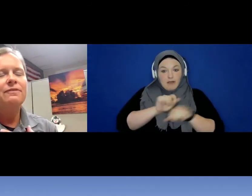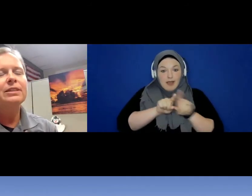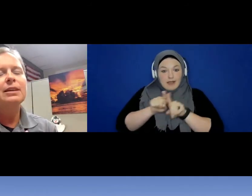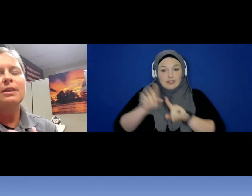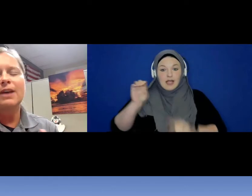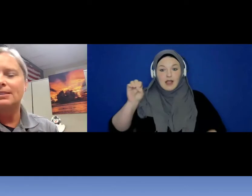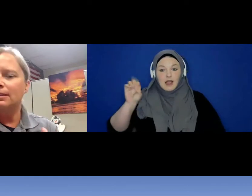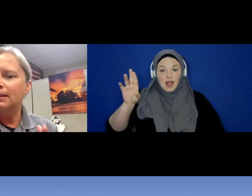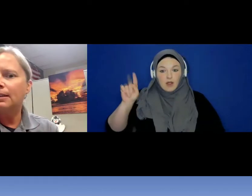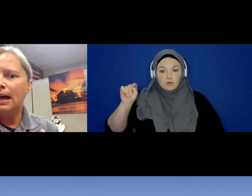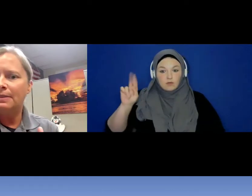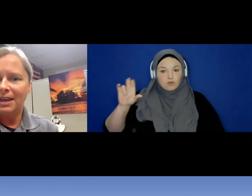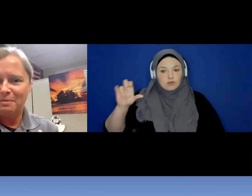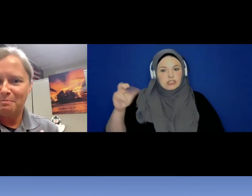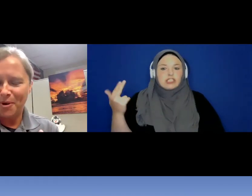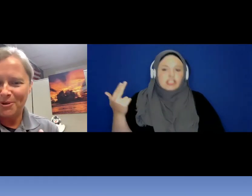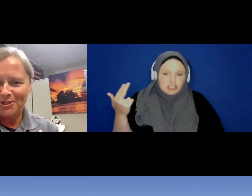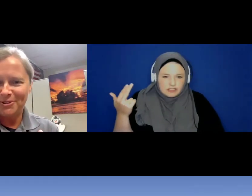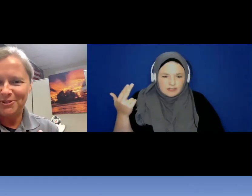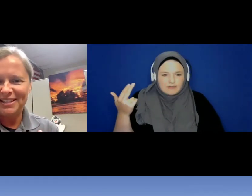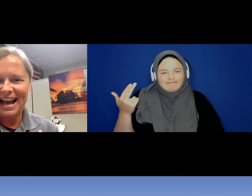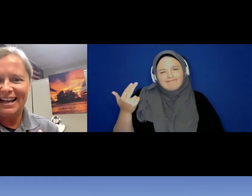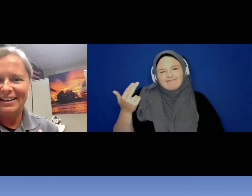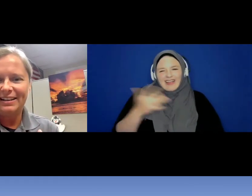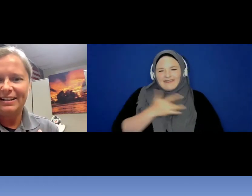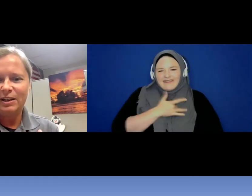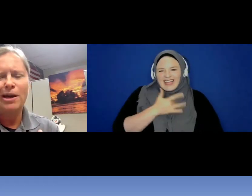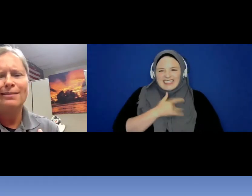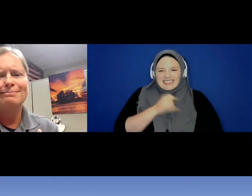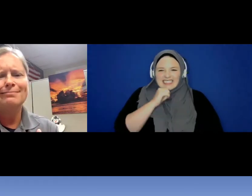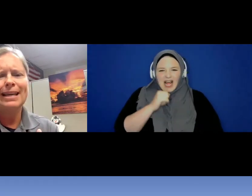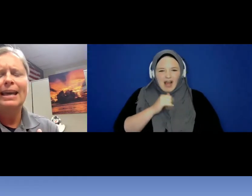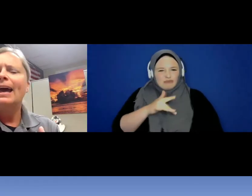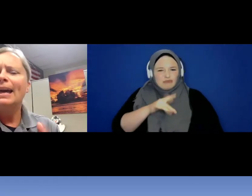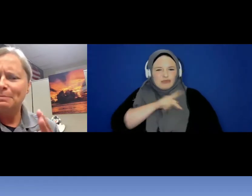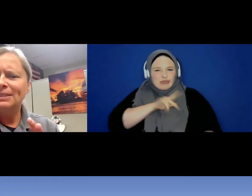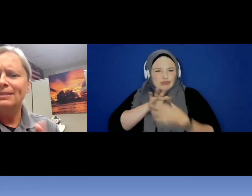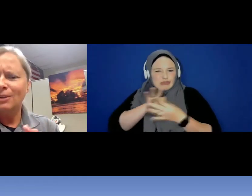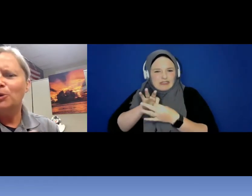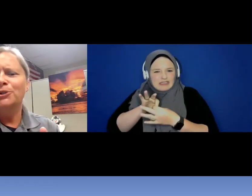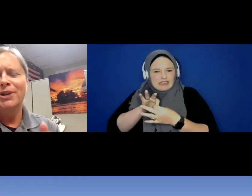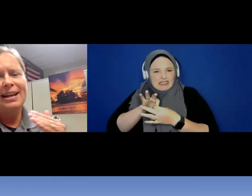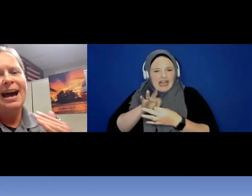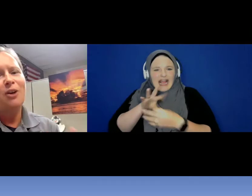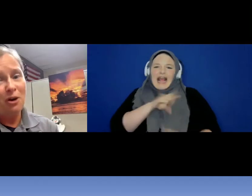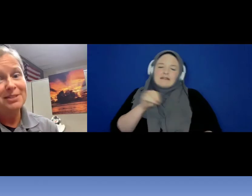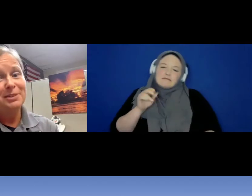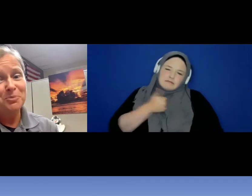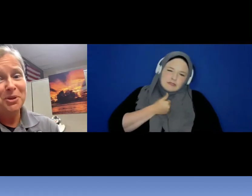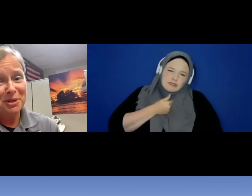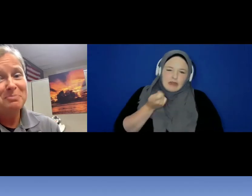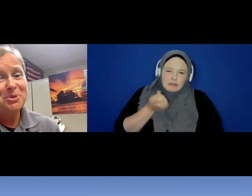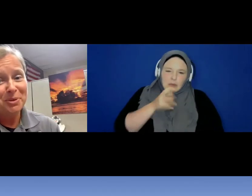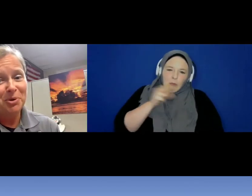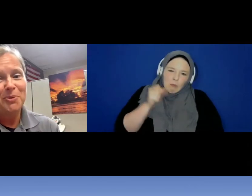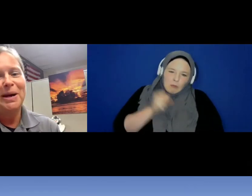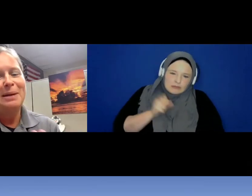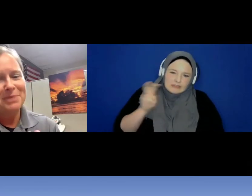feel like that's a little on the impersonal side. Well, and I am a little older and not awesome with computer programs